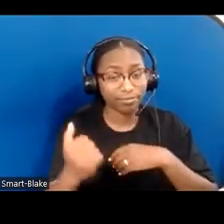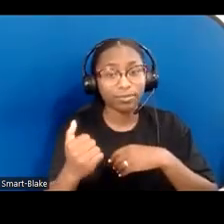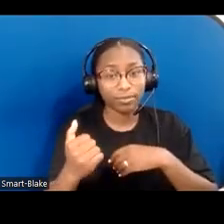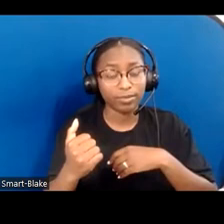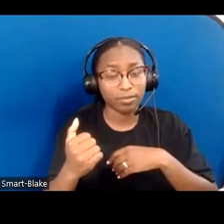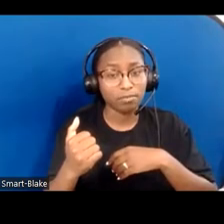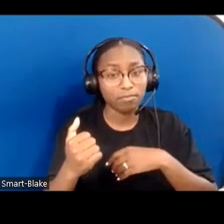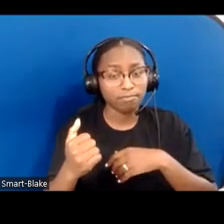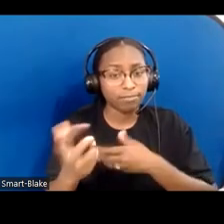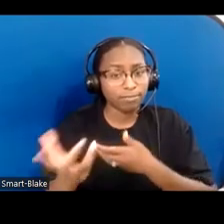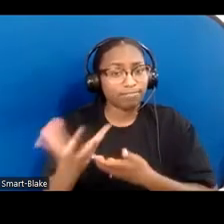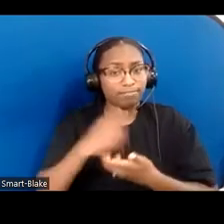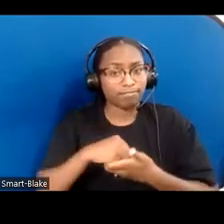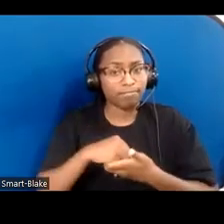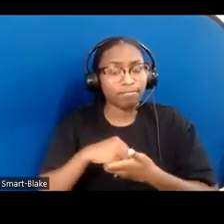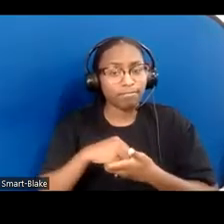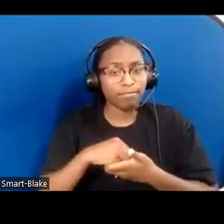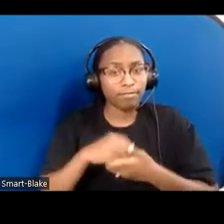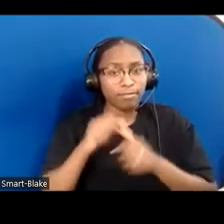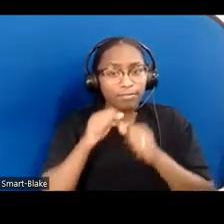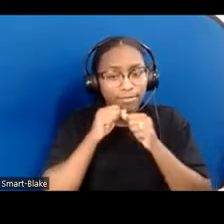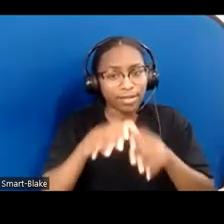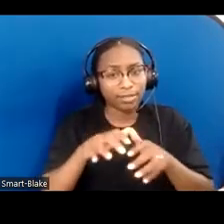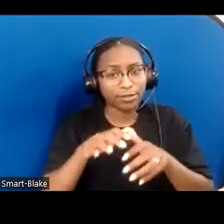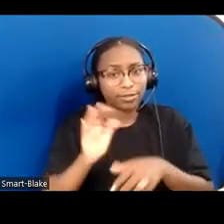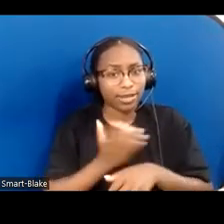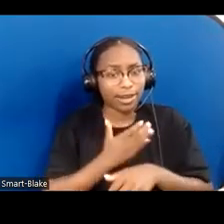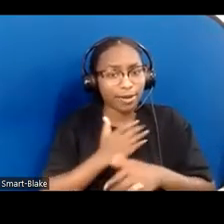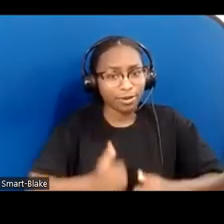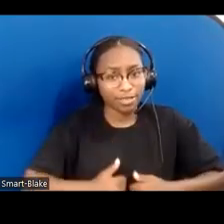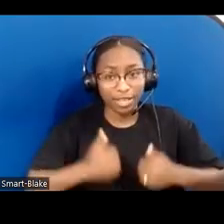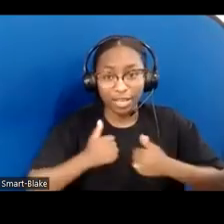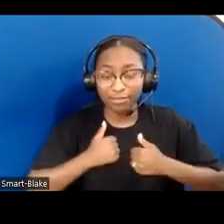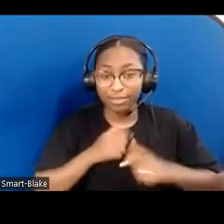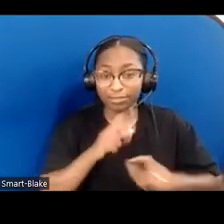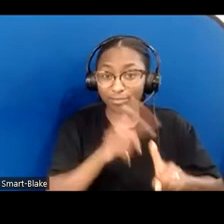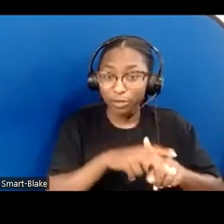to fight to end ableism in churches by embracing our beatitudinal calling.